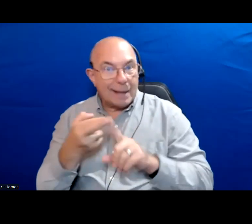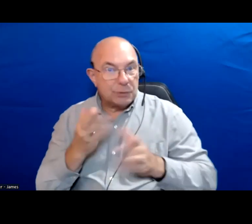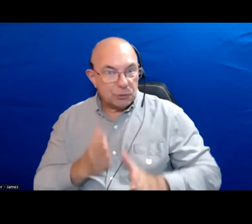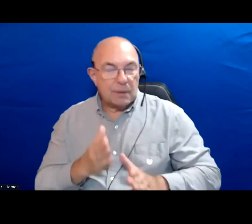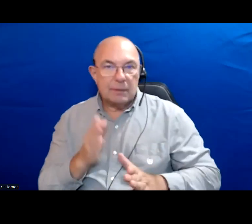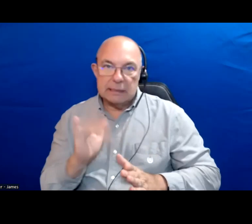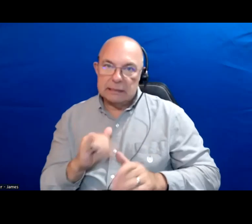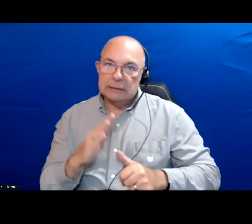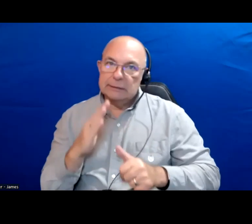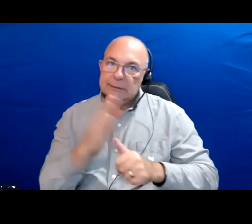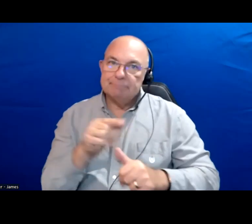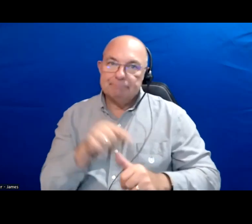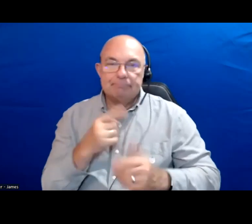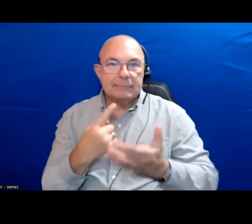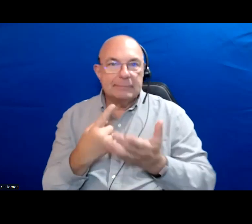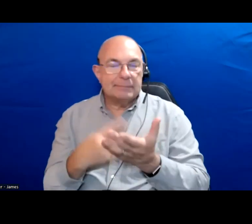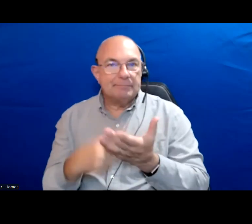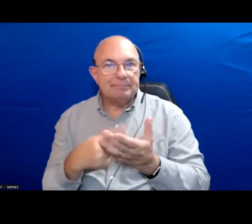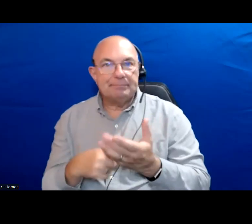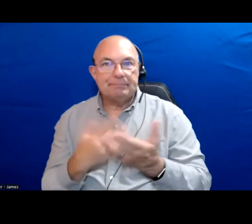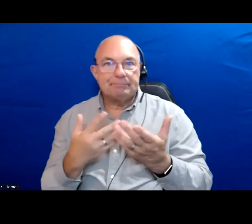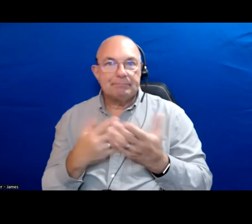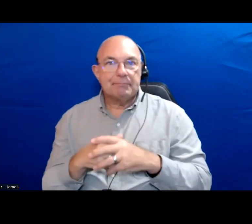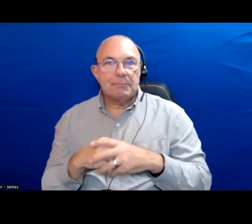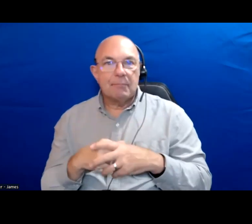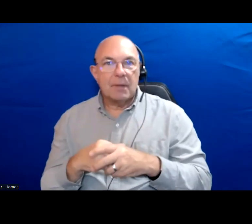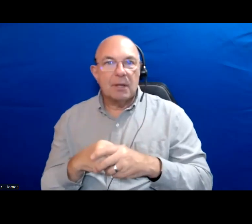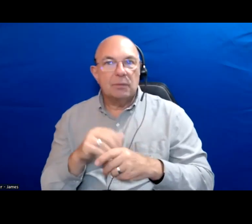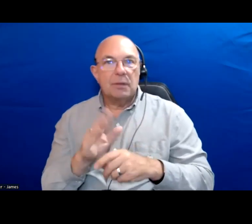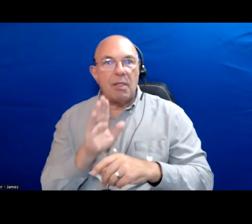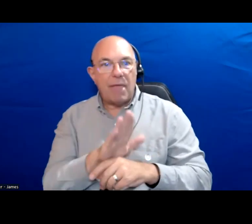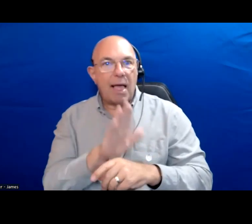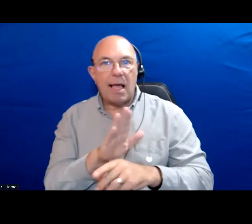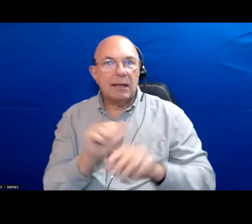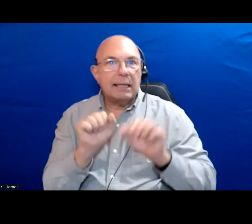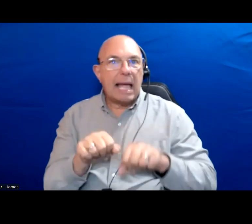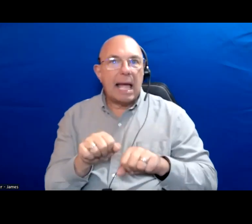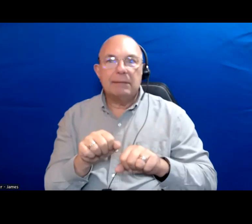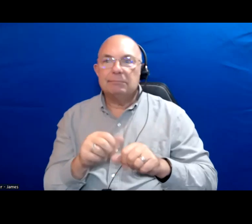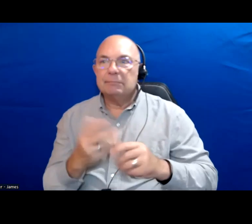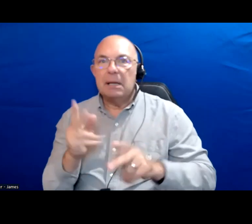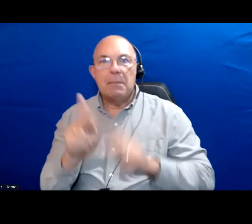When we talk about you know the recourse available to people who are renting in the city.